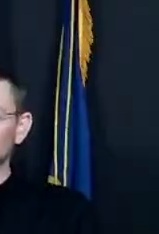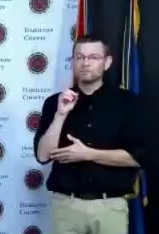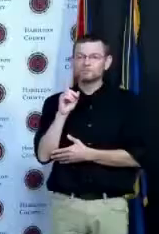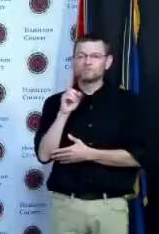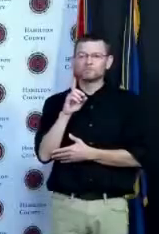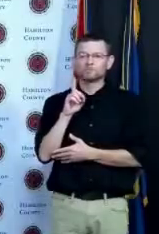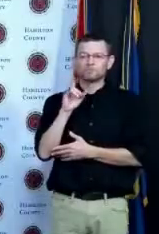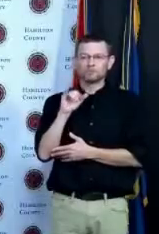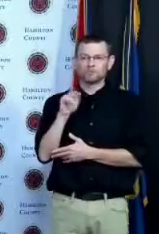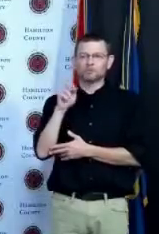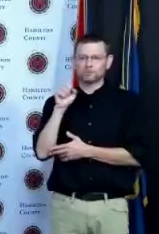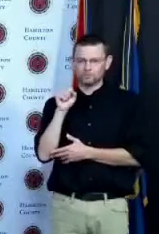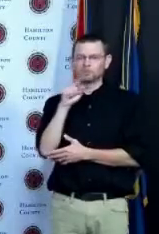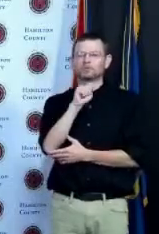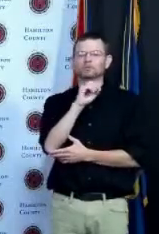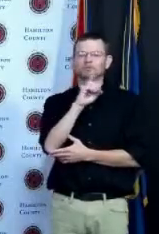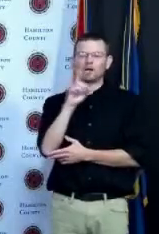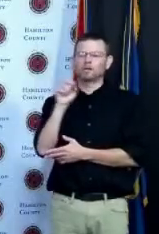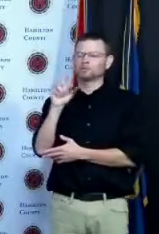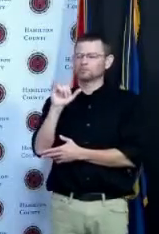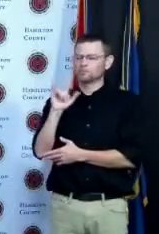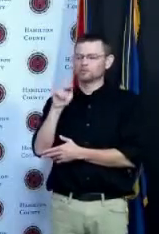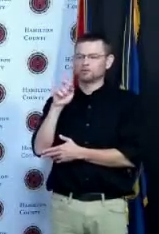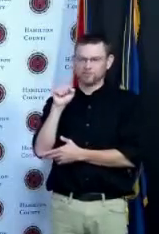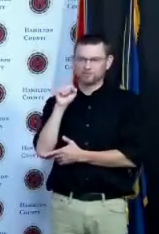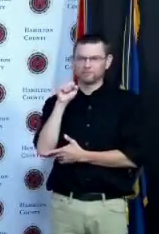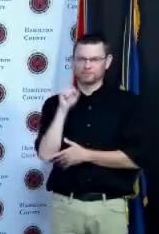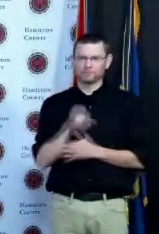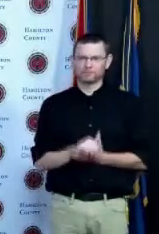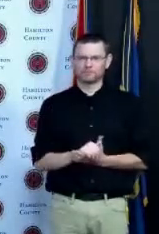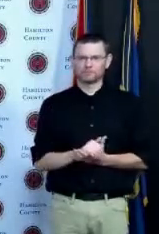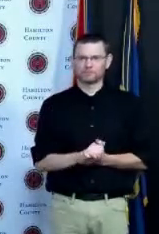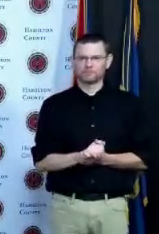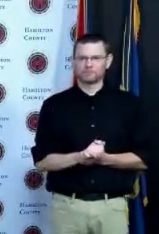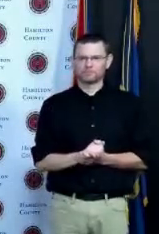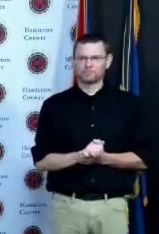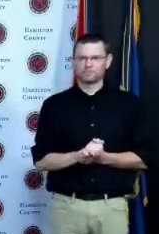Bill appreciate the perspective today and broadcasting to your listeners given